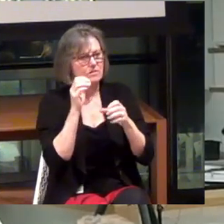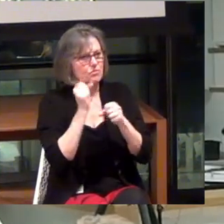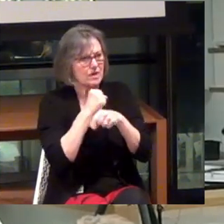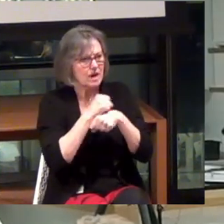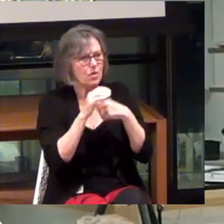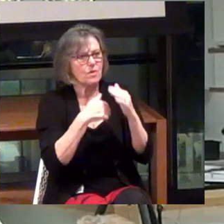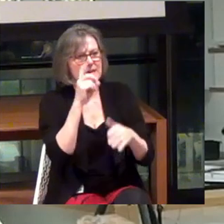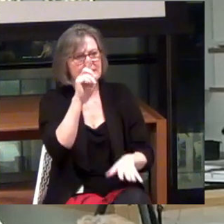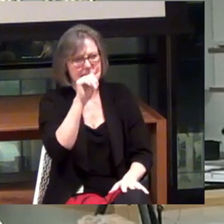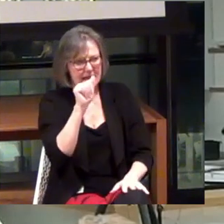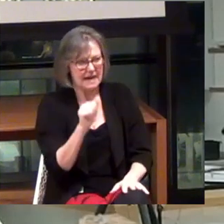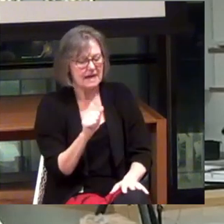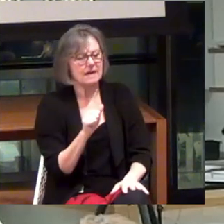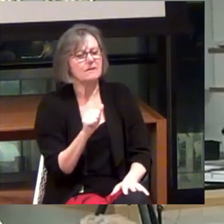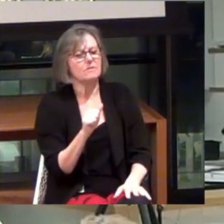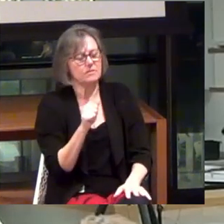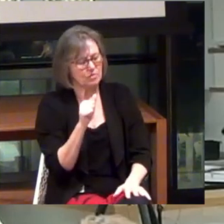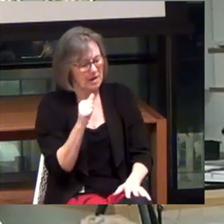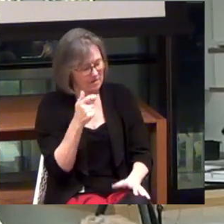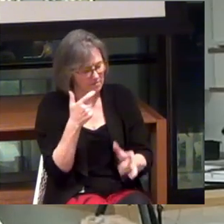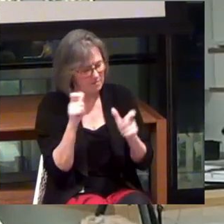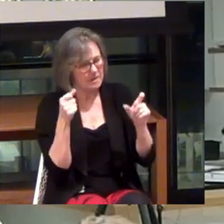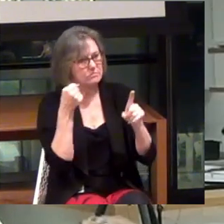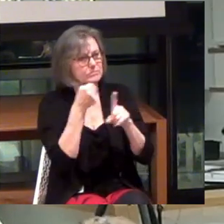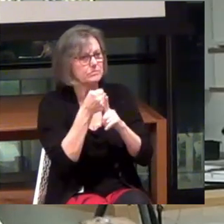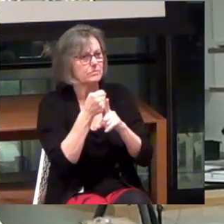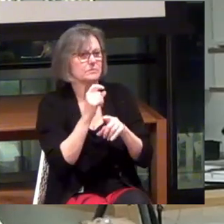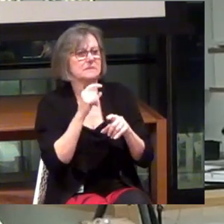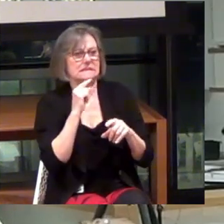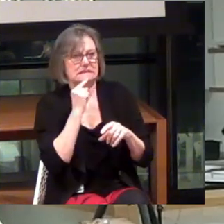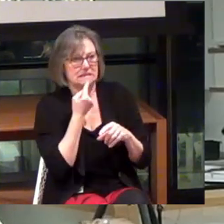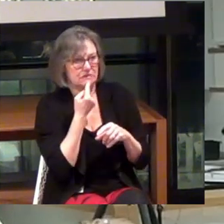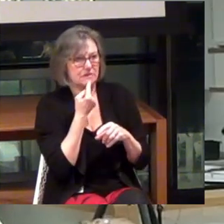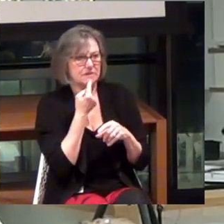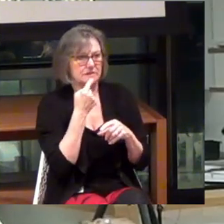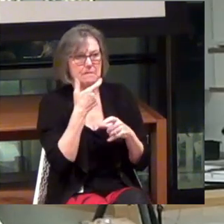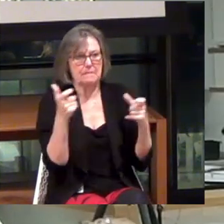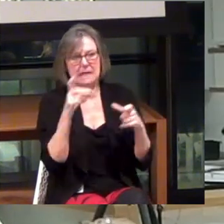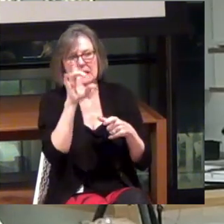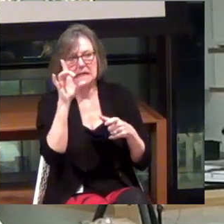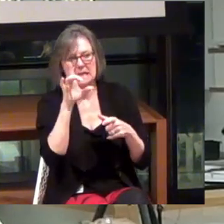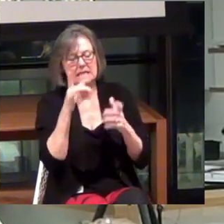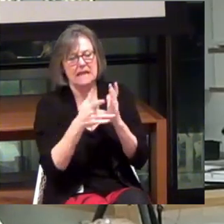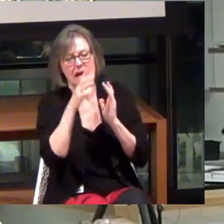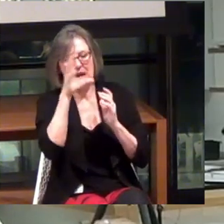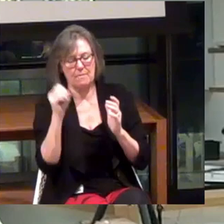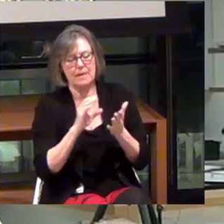gonna have a profound impact on the seriousness that these big tech companies will take on the industry.